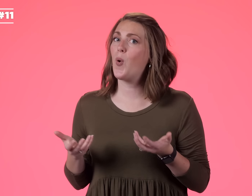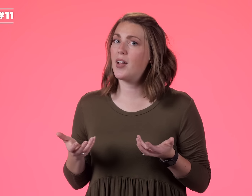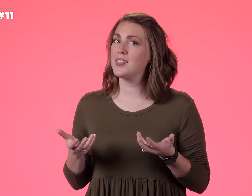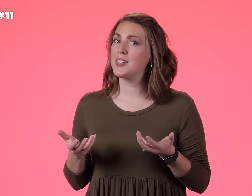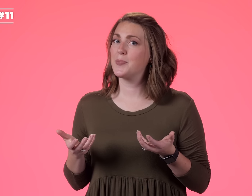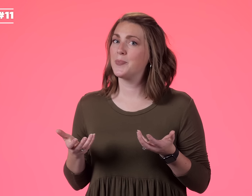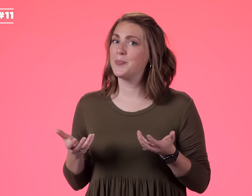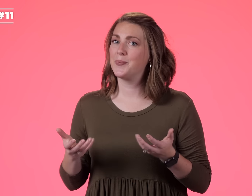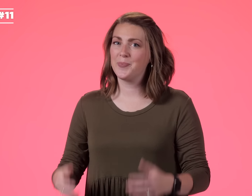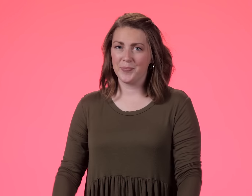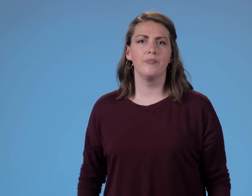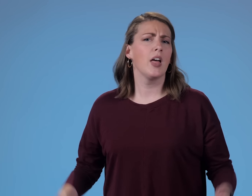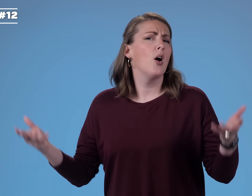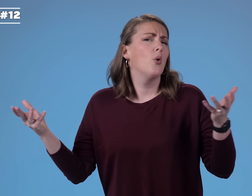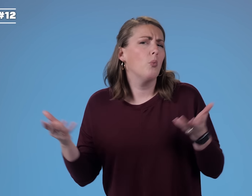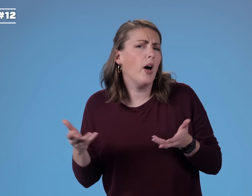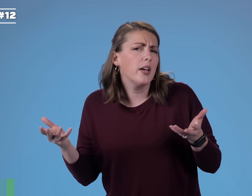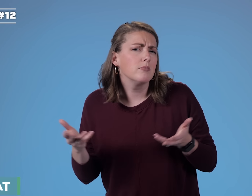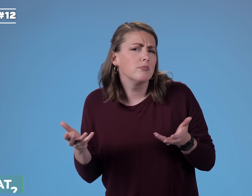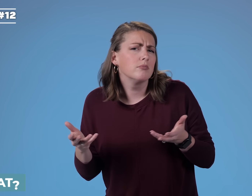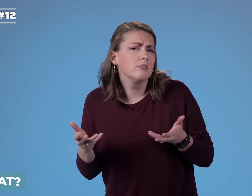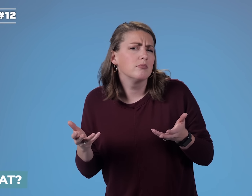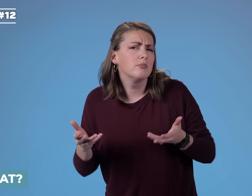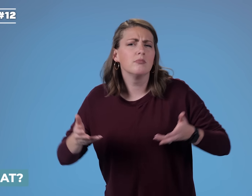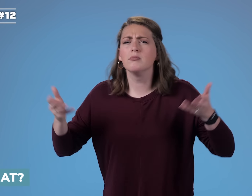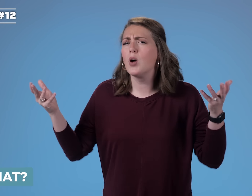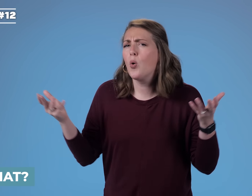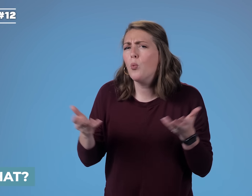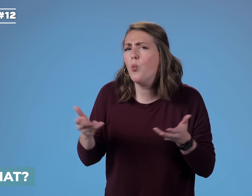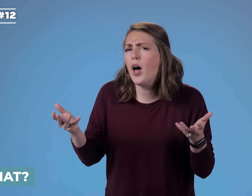WANT WHAT WHAT